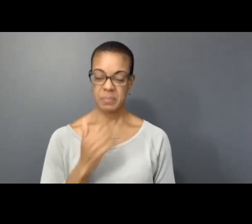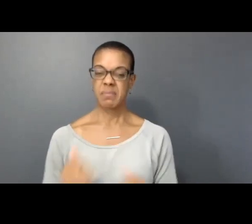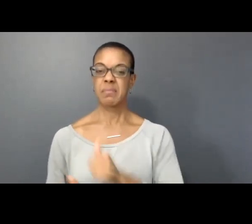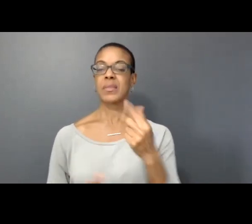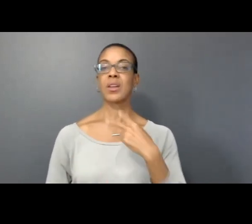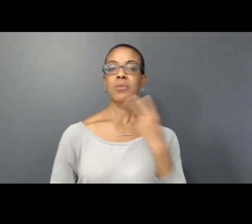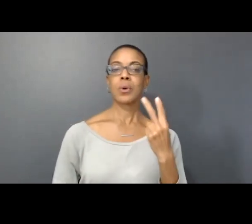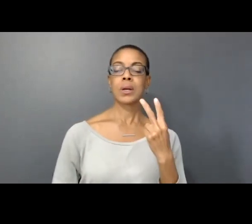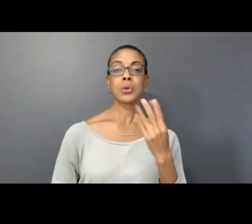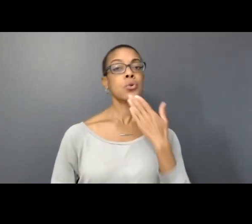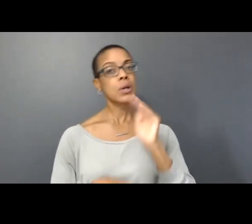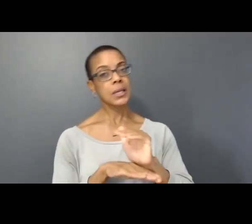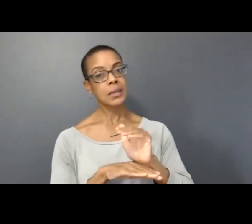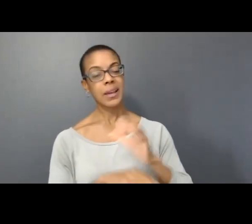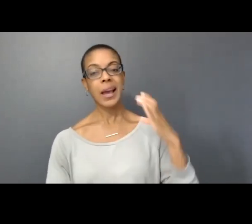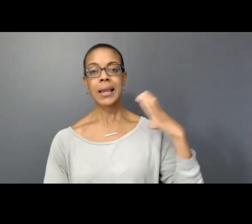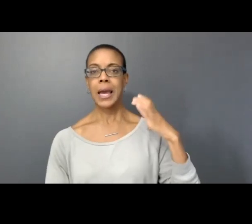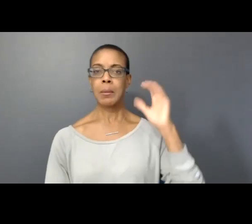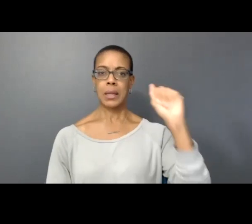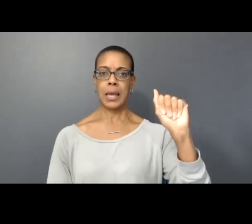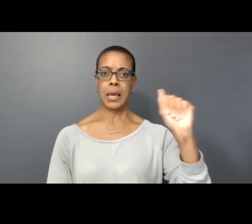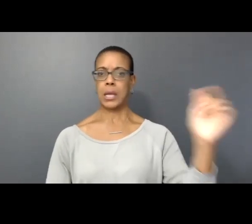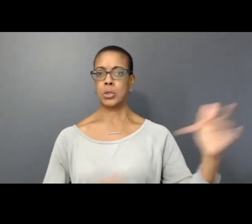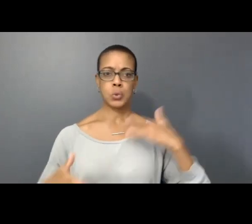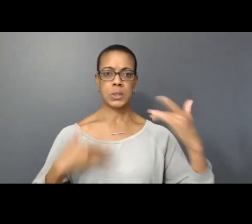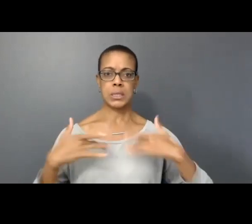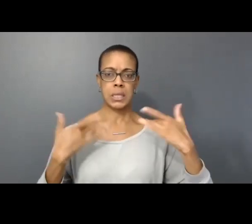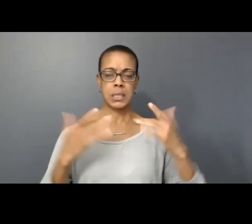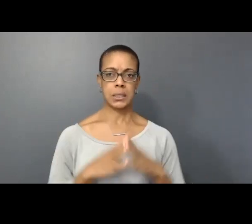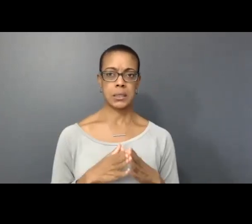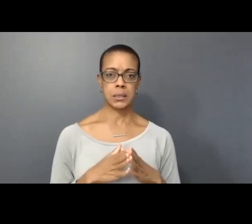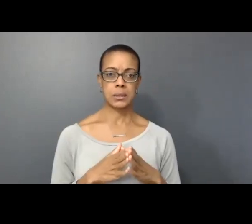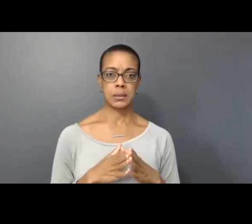Capital A, A, A.